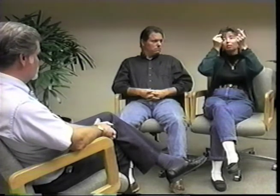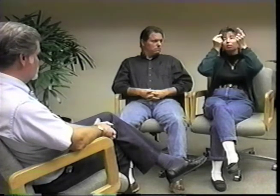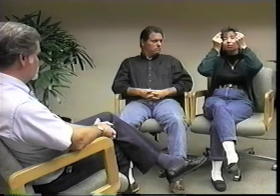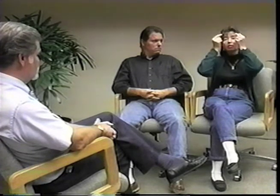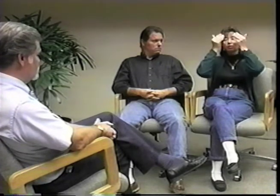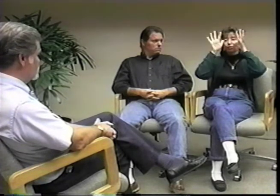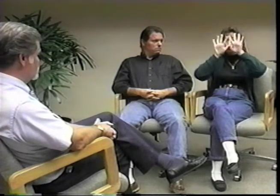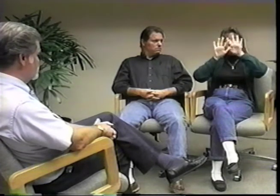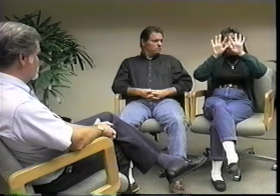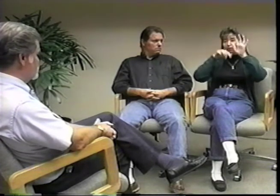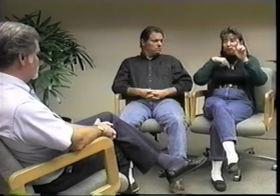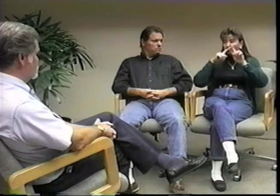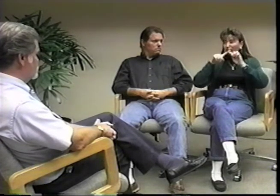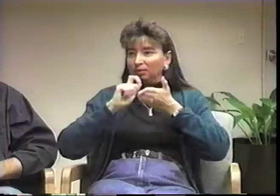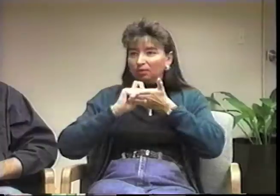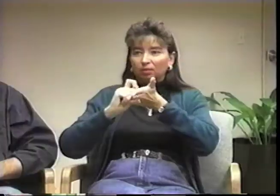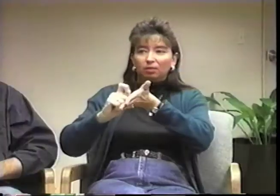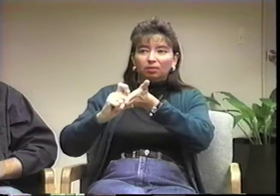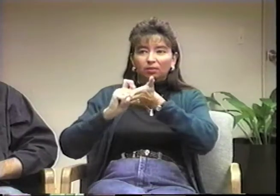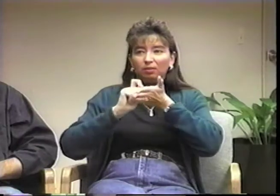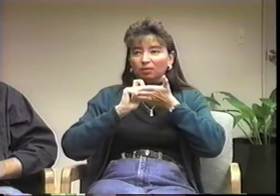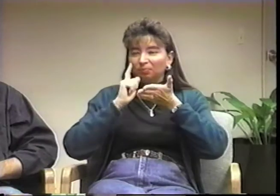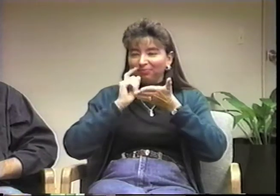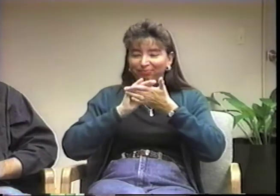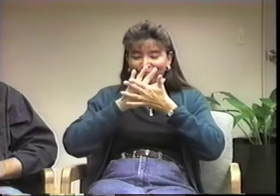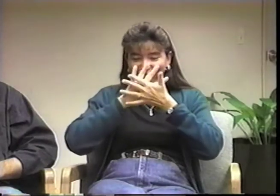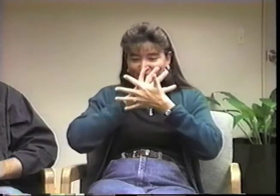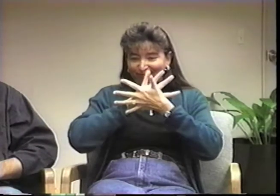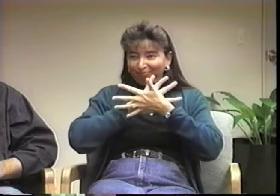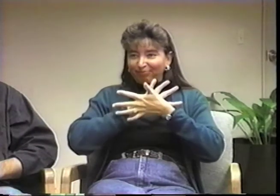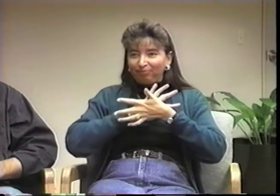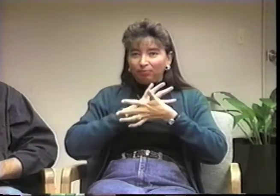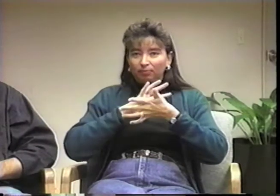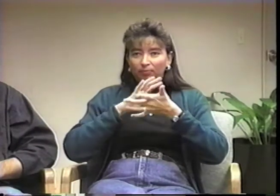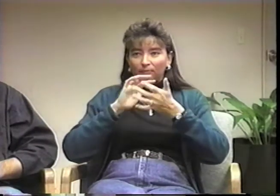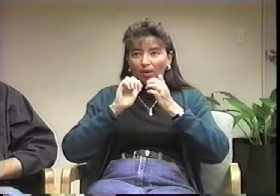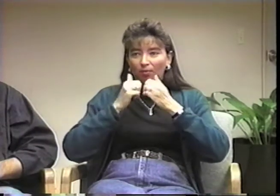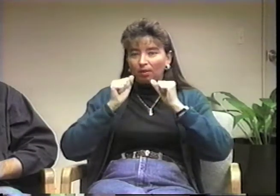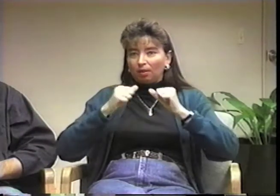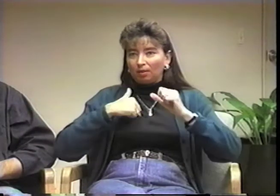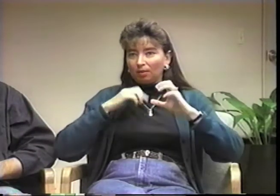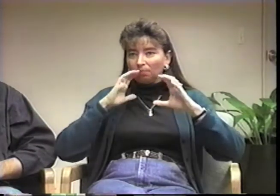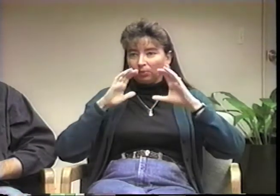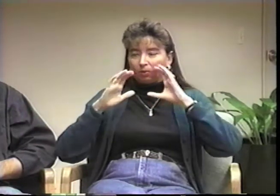Unfortunately I did not have an interpreter. I had an eye exam and they put some drops in my eyes which made my vision blur.